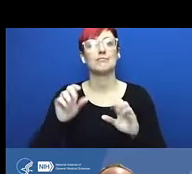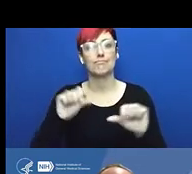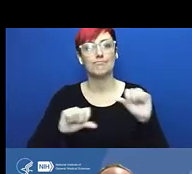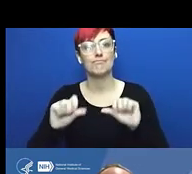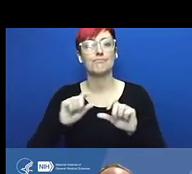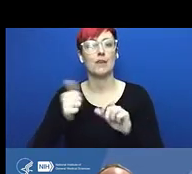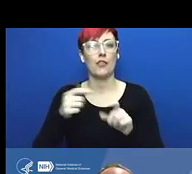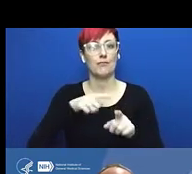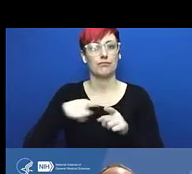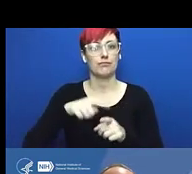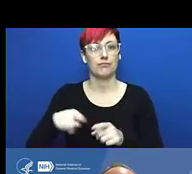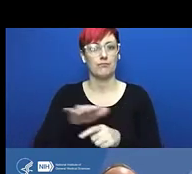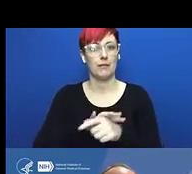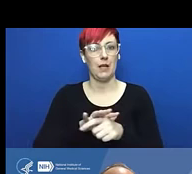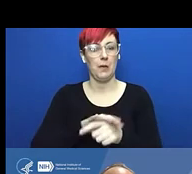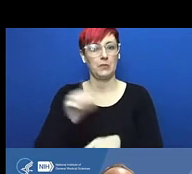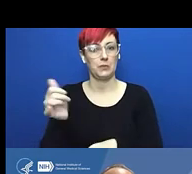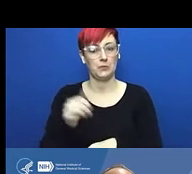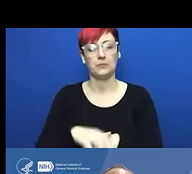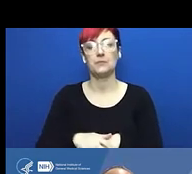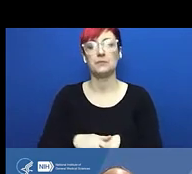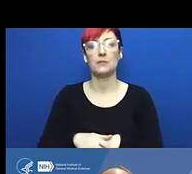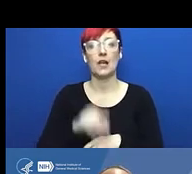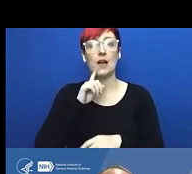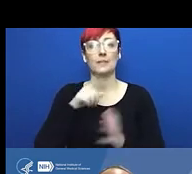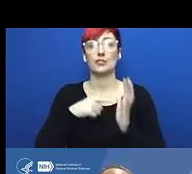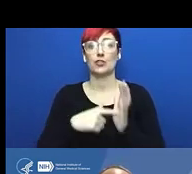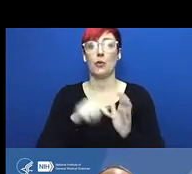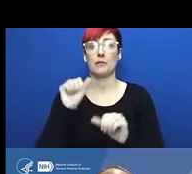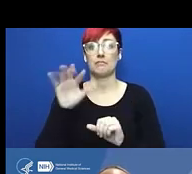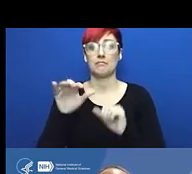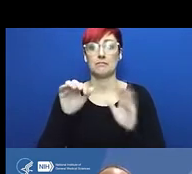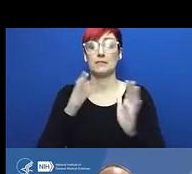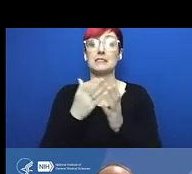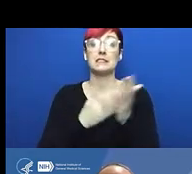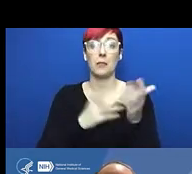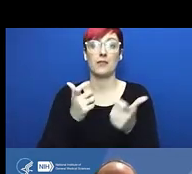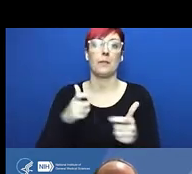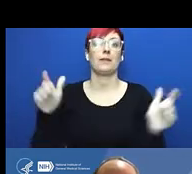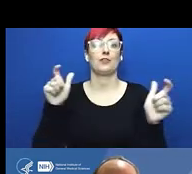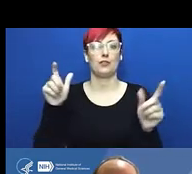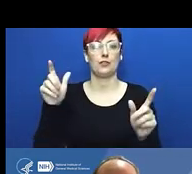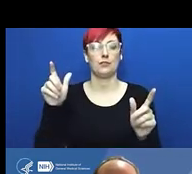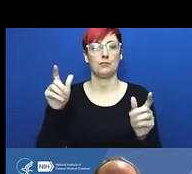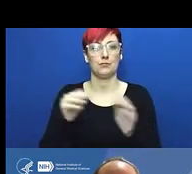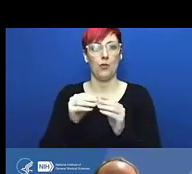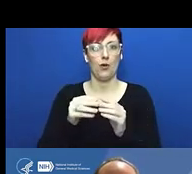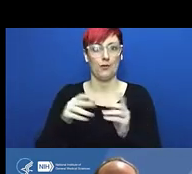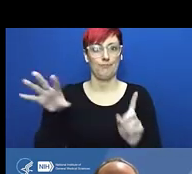and I don't think it was ever ascertained who it was, had sealed one valve and then the other.